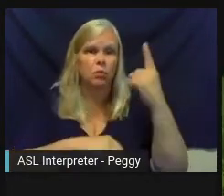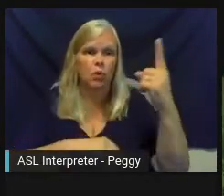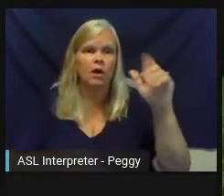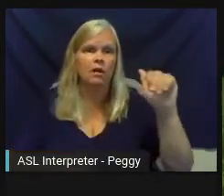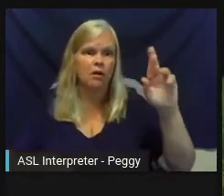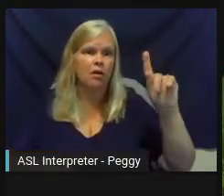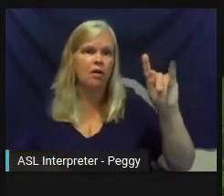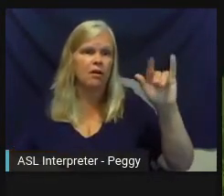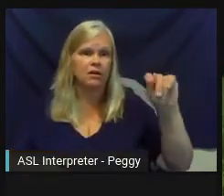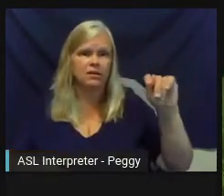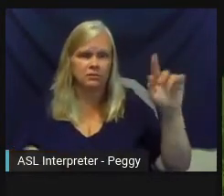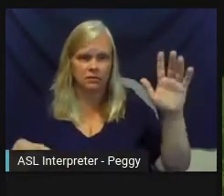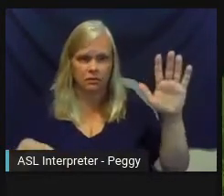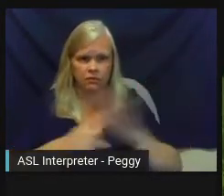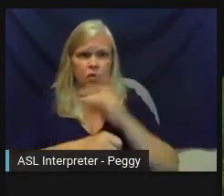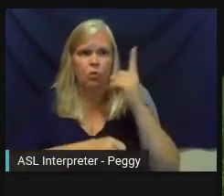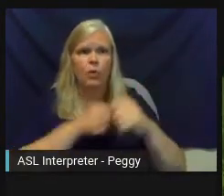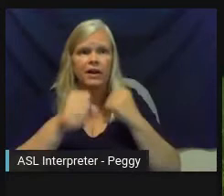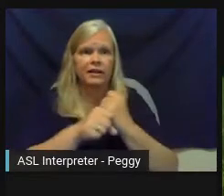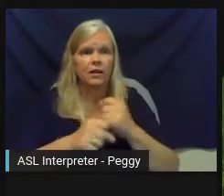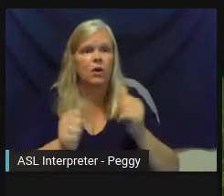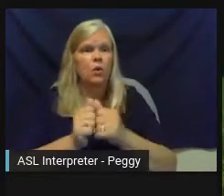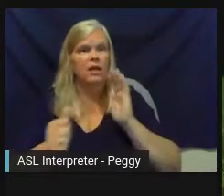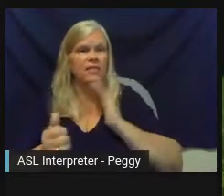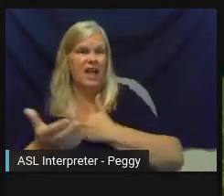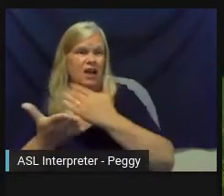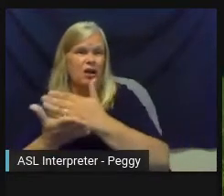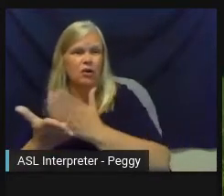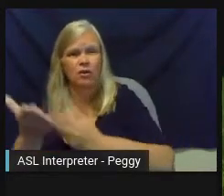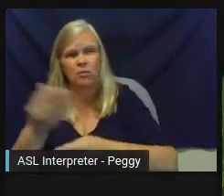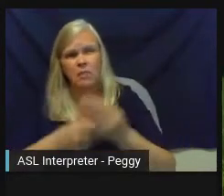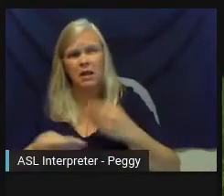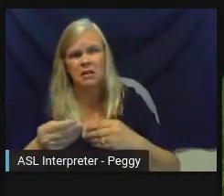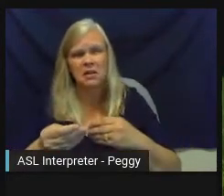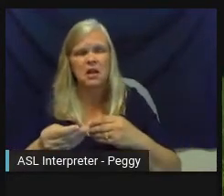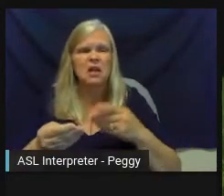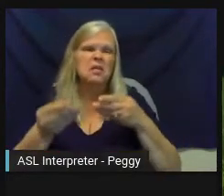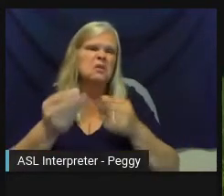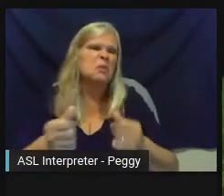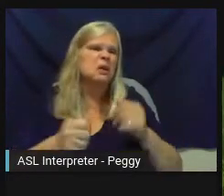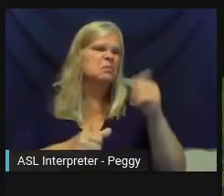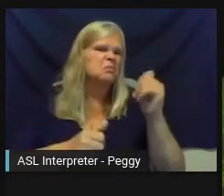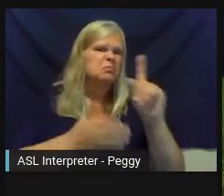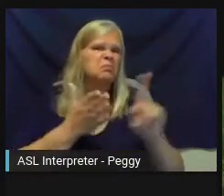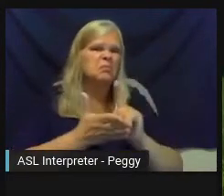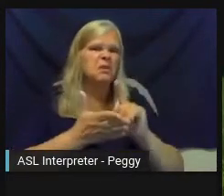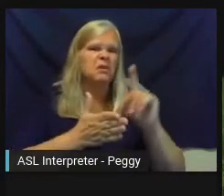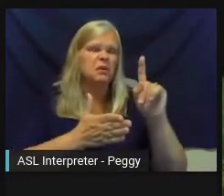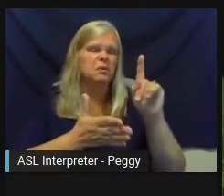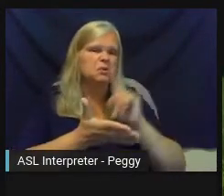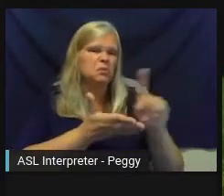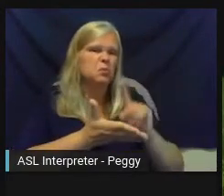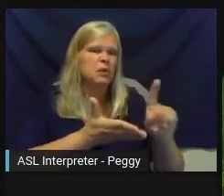With the budget we had, we just sort of guessed, well, we think maybe they'll spend ten hours a week for six months and, you know, tried to figure out what that